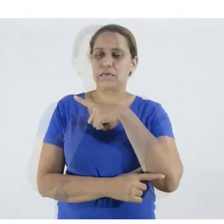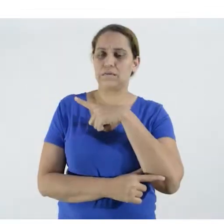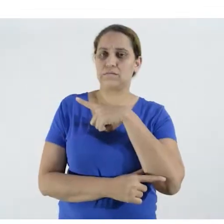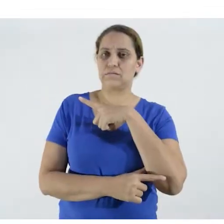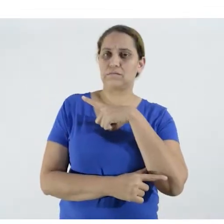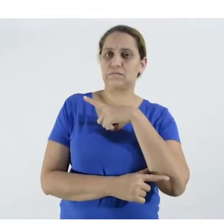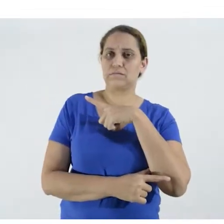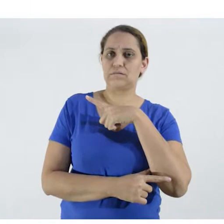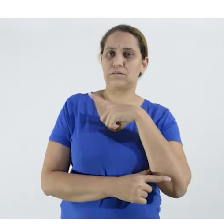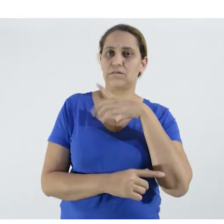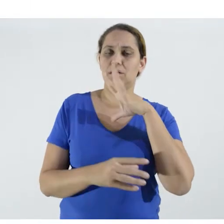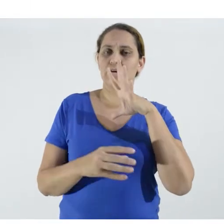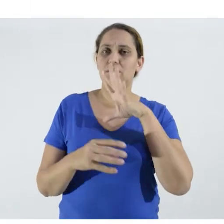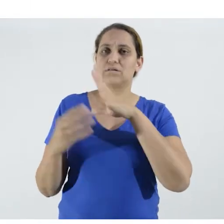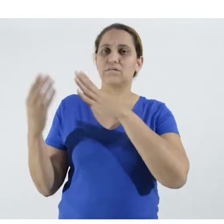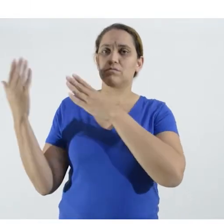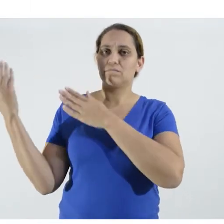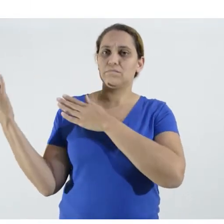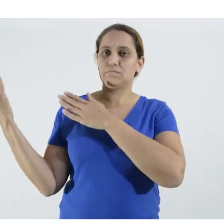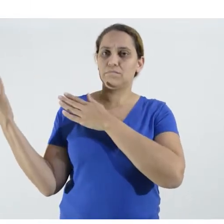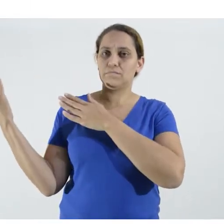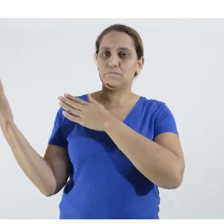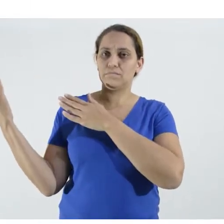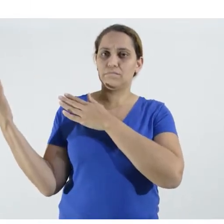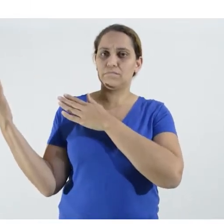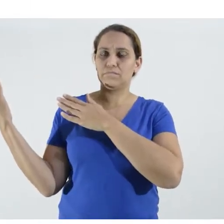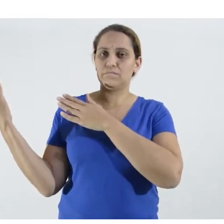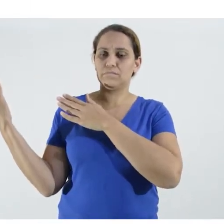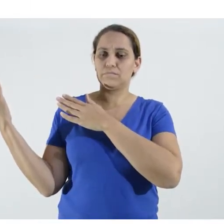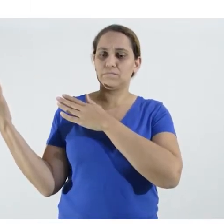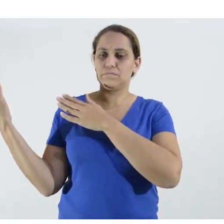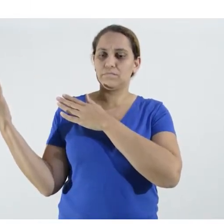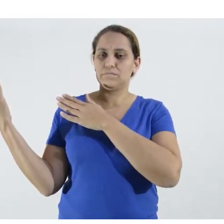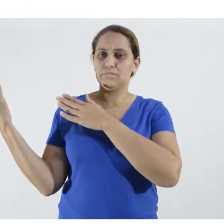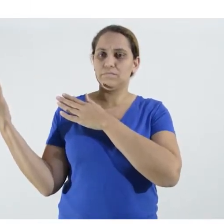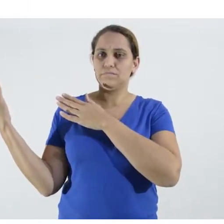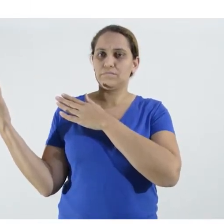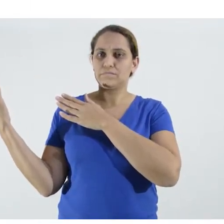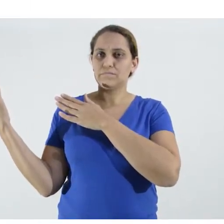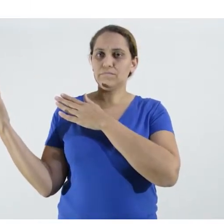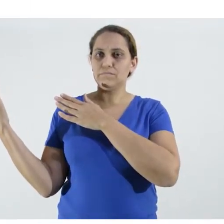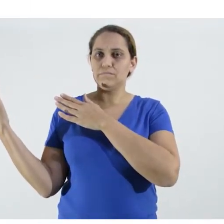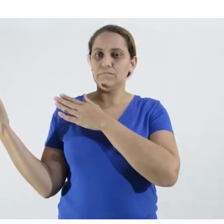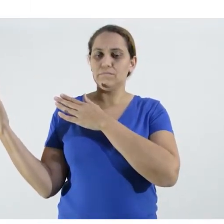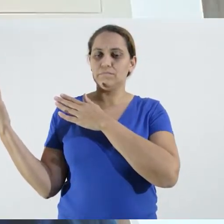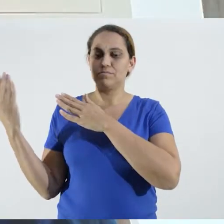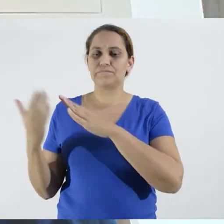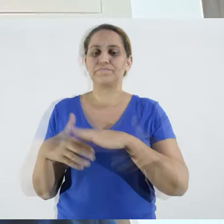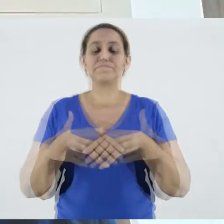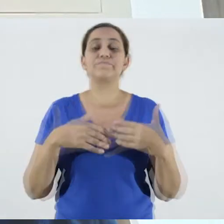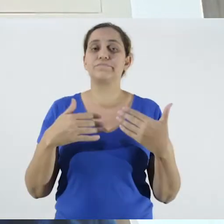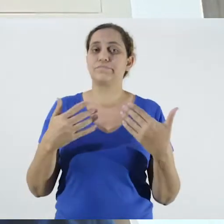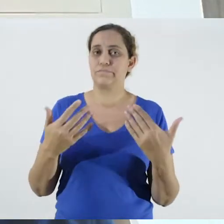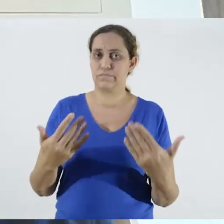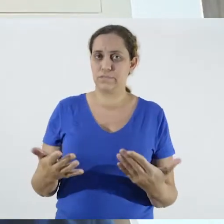with an average duration of two and a half minutes each,